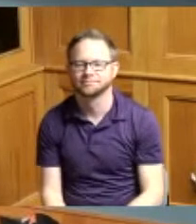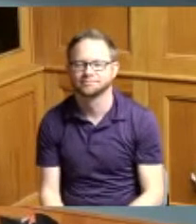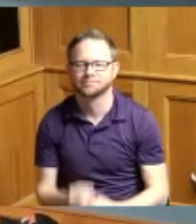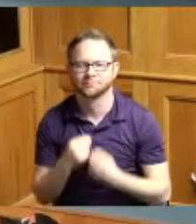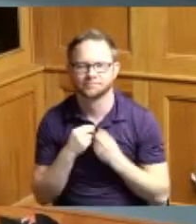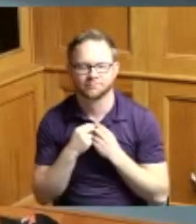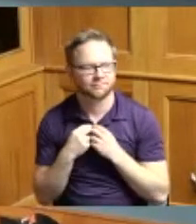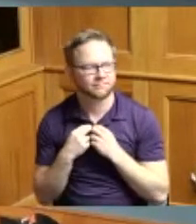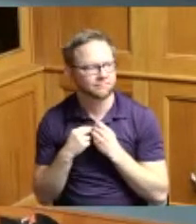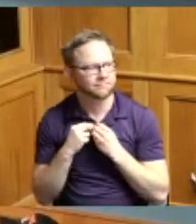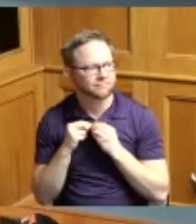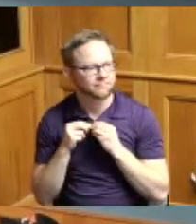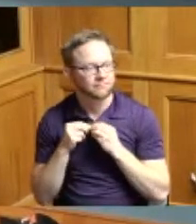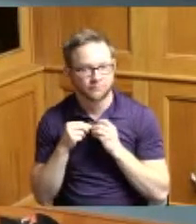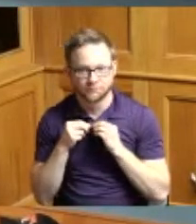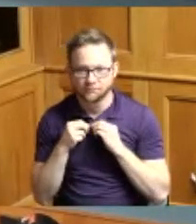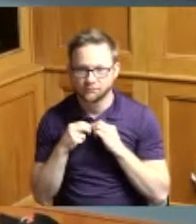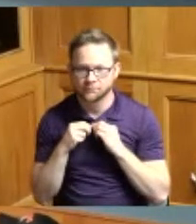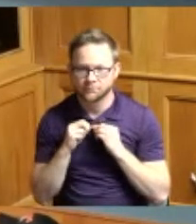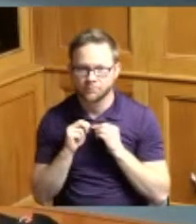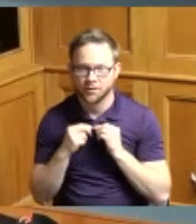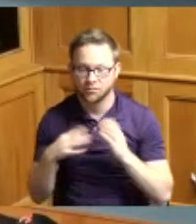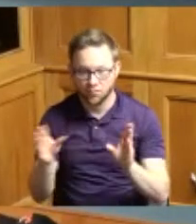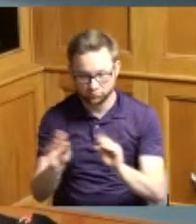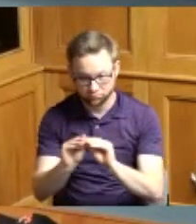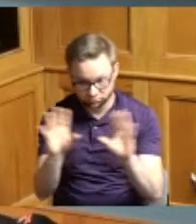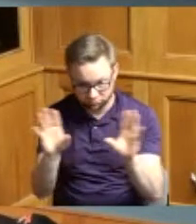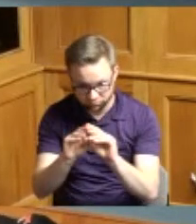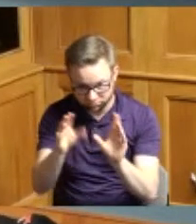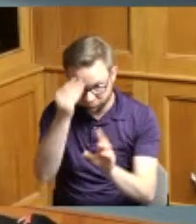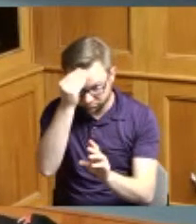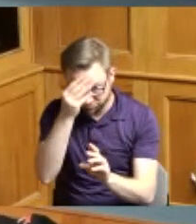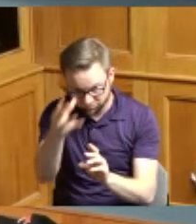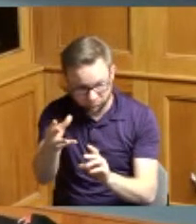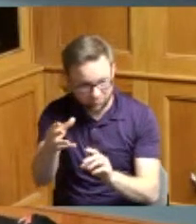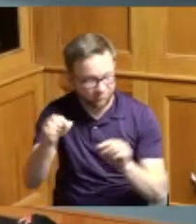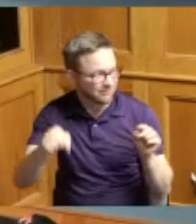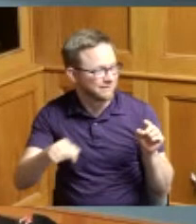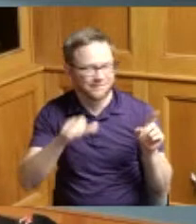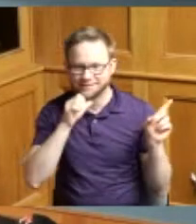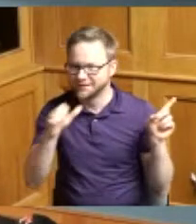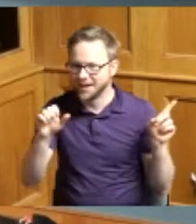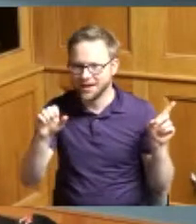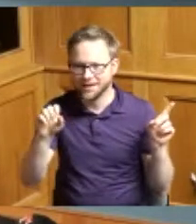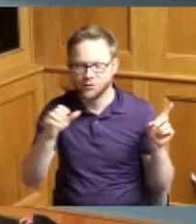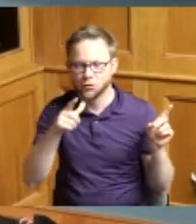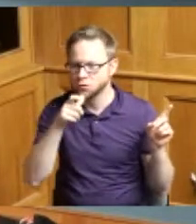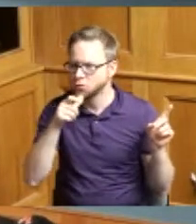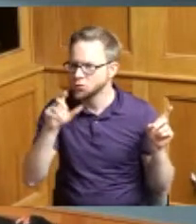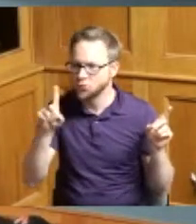so let me make it clear that this is not who day because he's busy going to Los